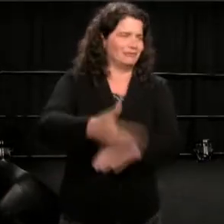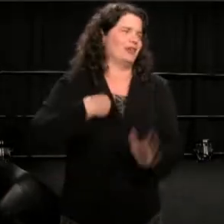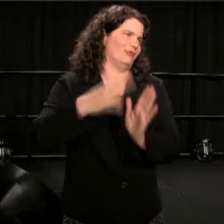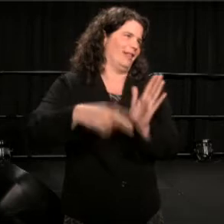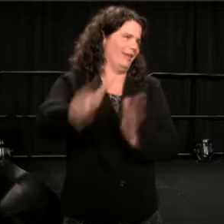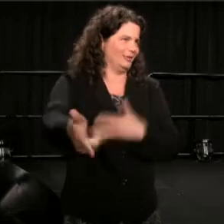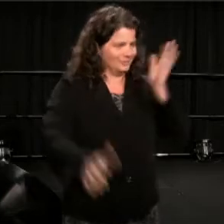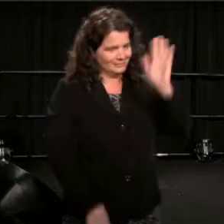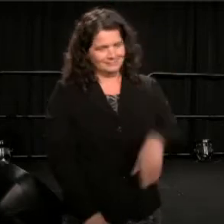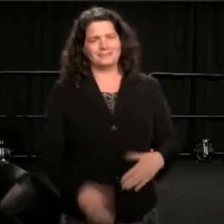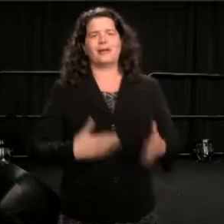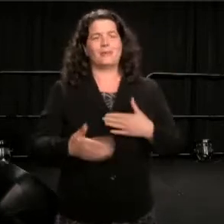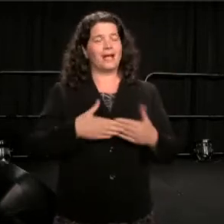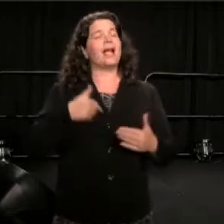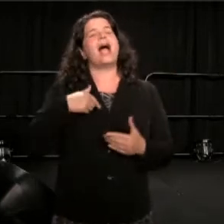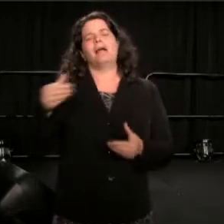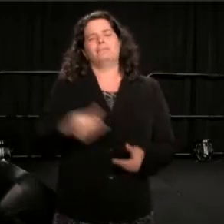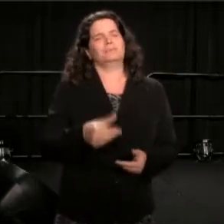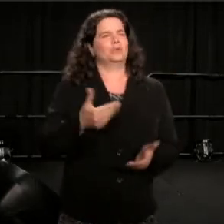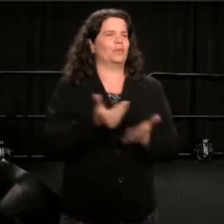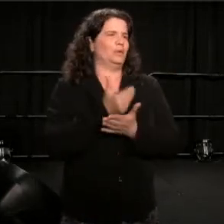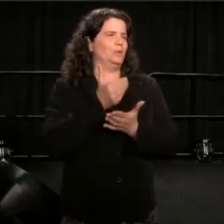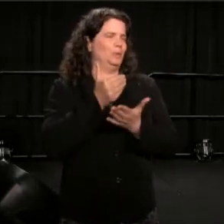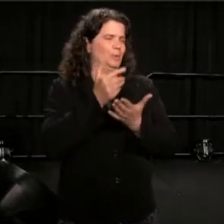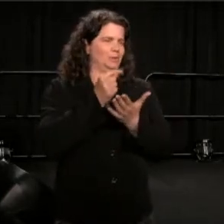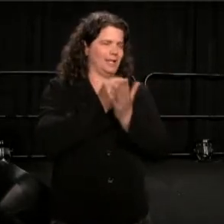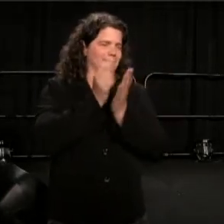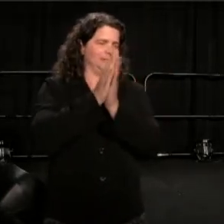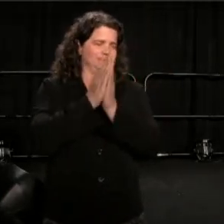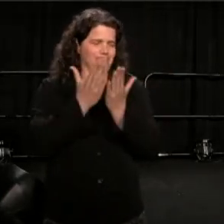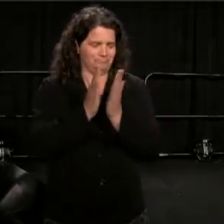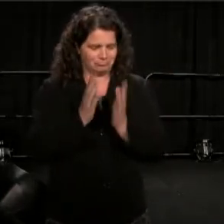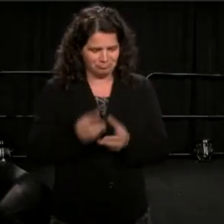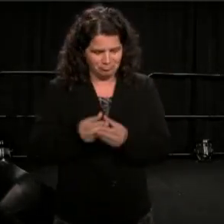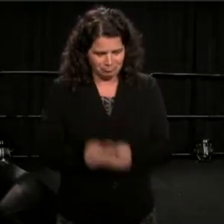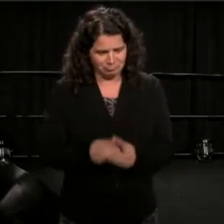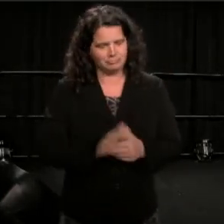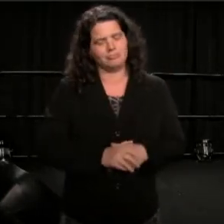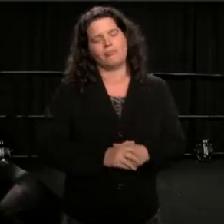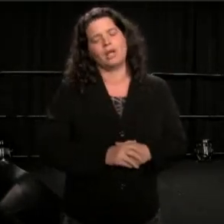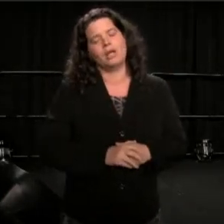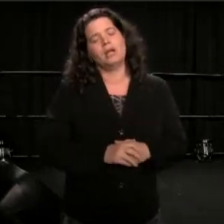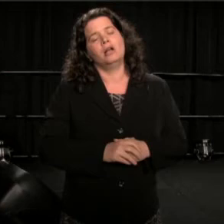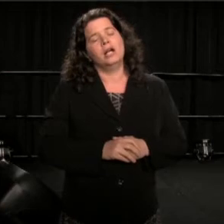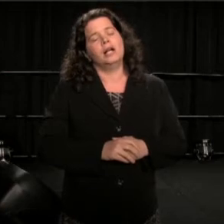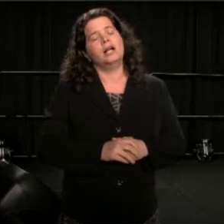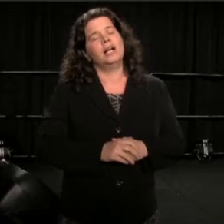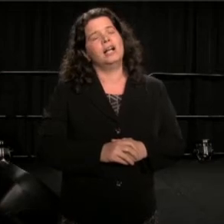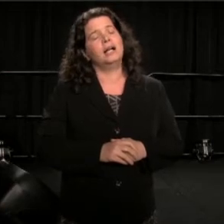And a small new testament. I had stopped off of the campaign trail more than once during that summer,